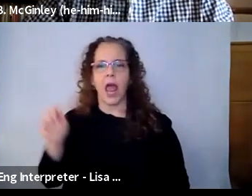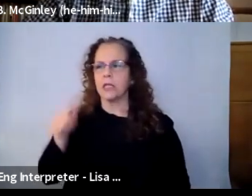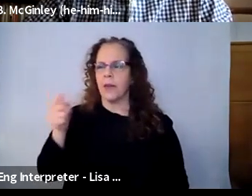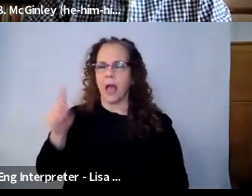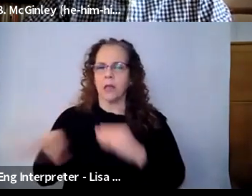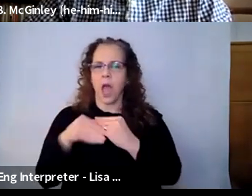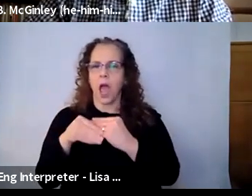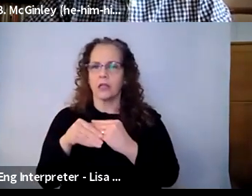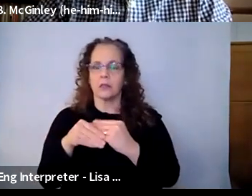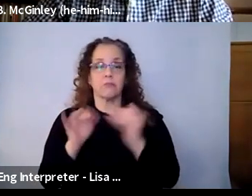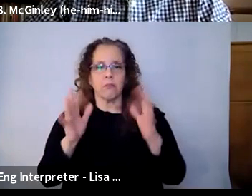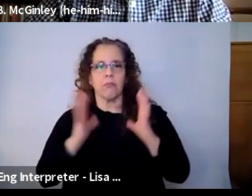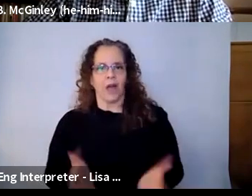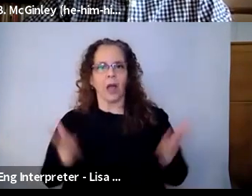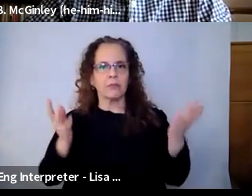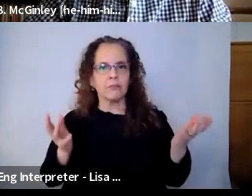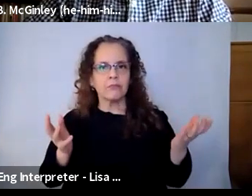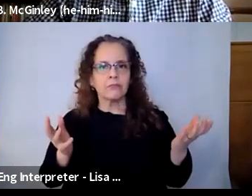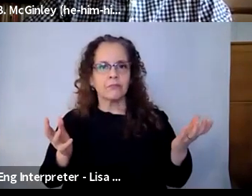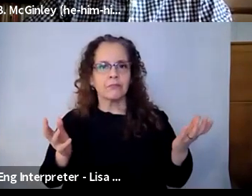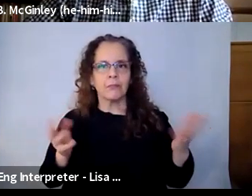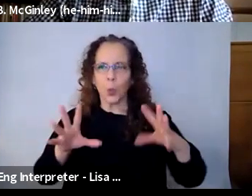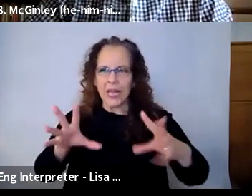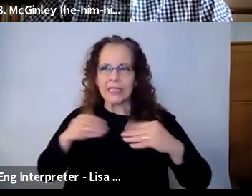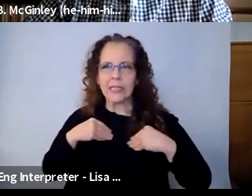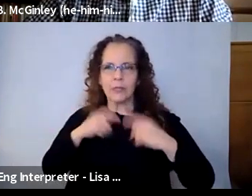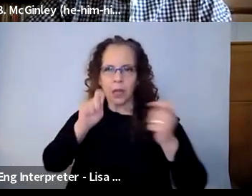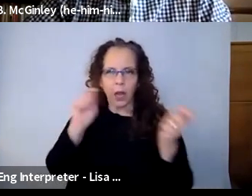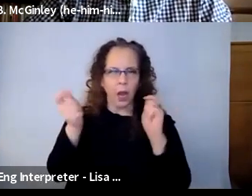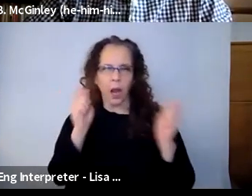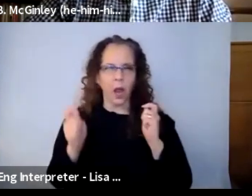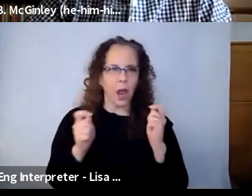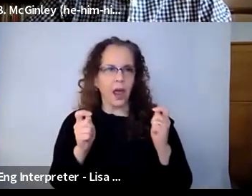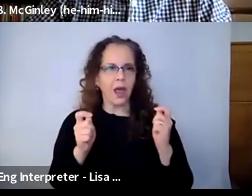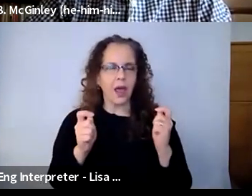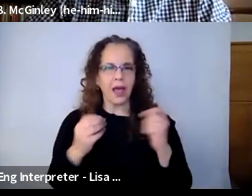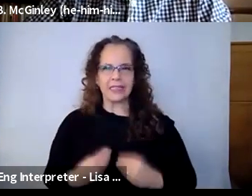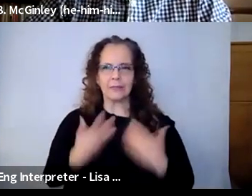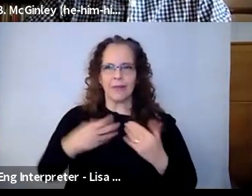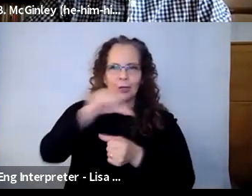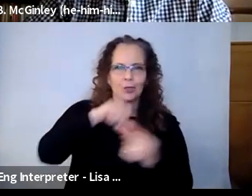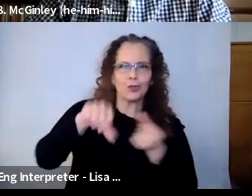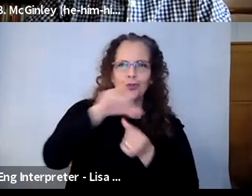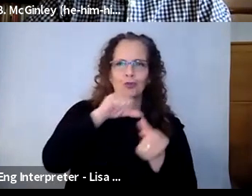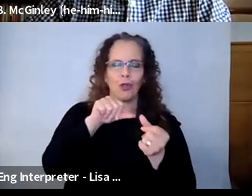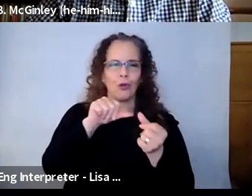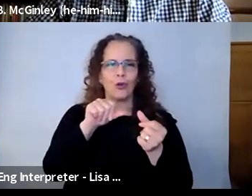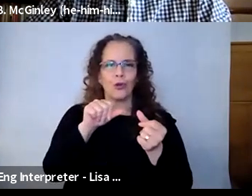exactly what it is. We take it, we use it. And we bounce off all of that. Just letting your people know that their voices